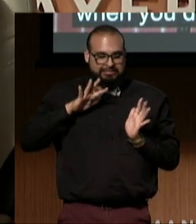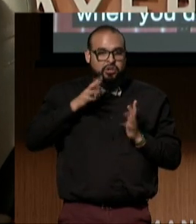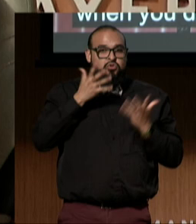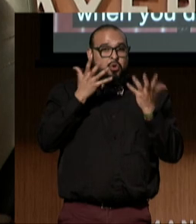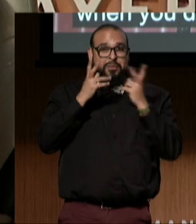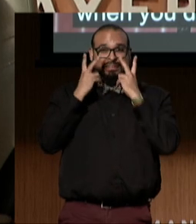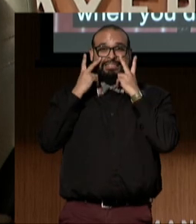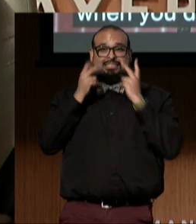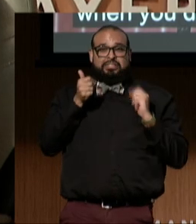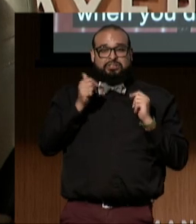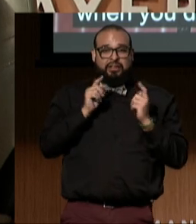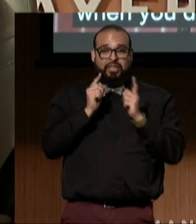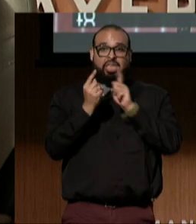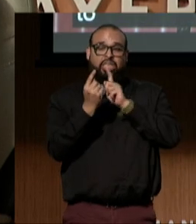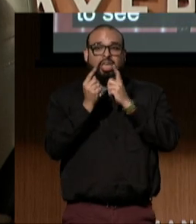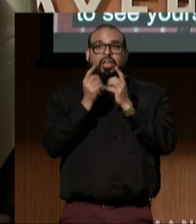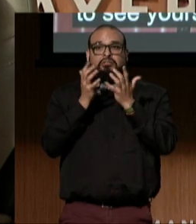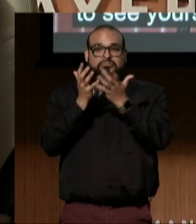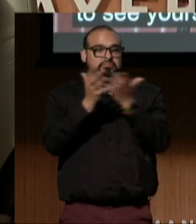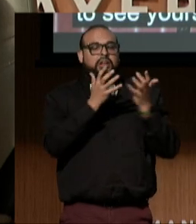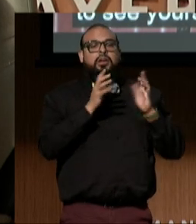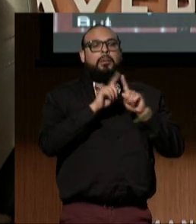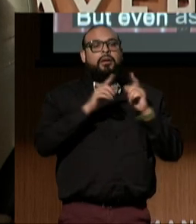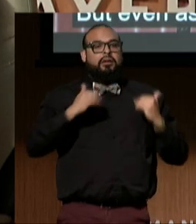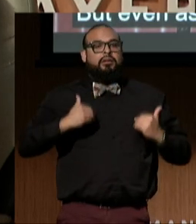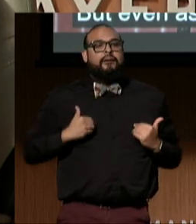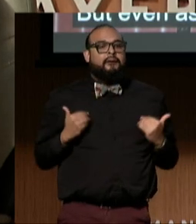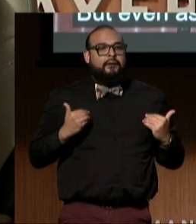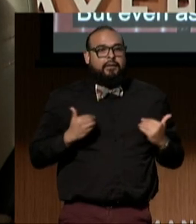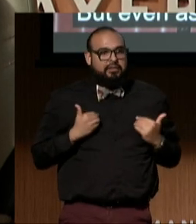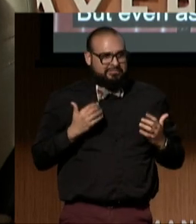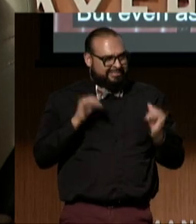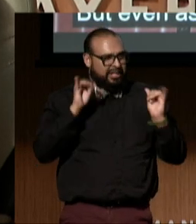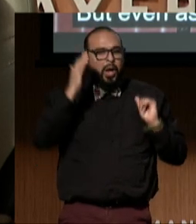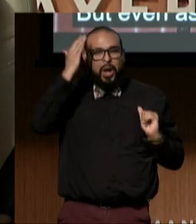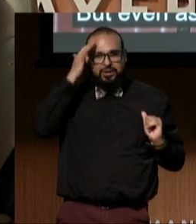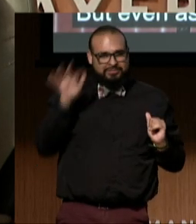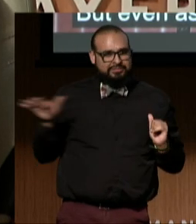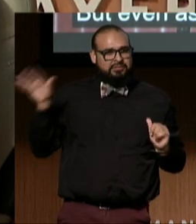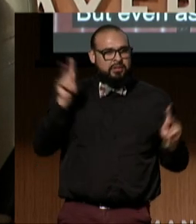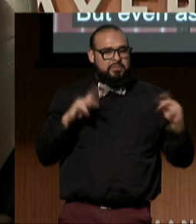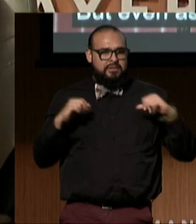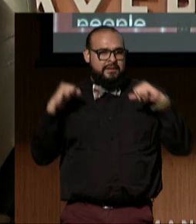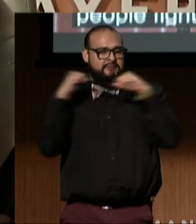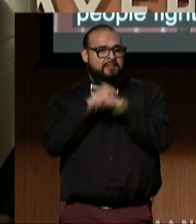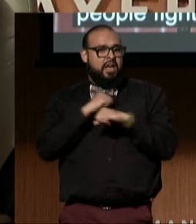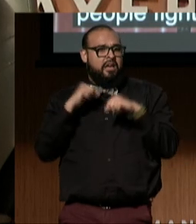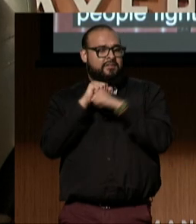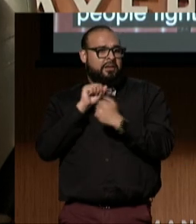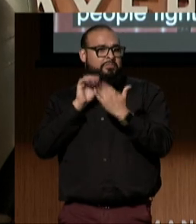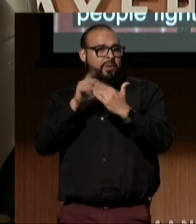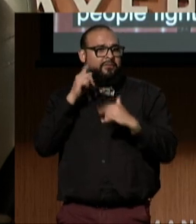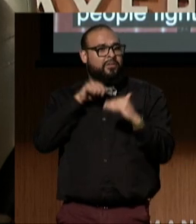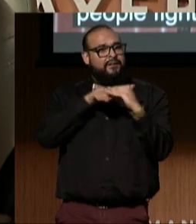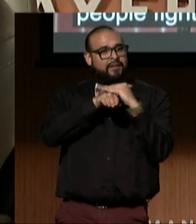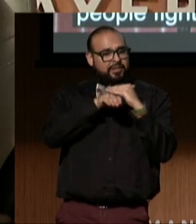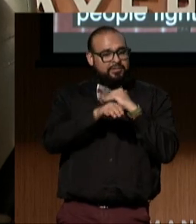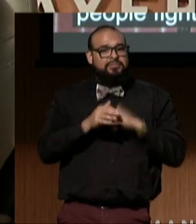But even as a young person, I knew there were people fighting for access. My parents certainly did.